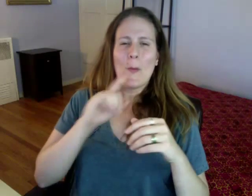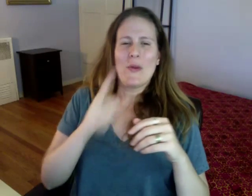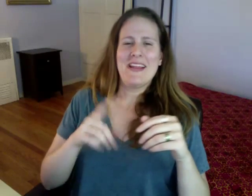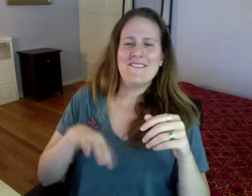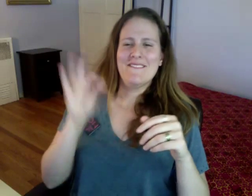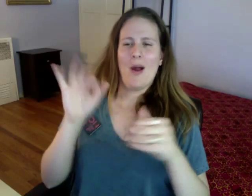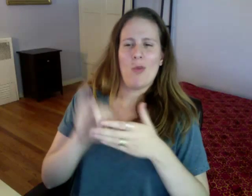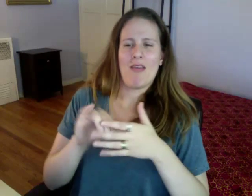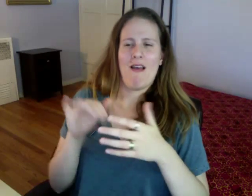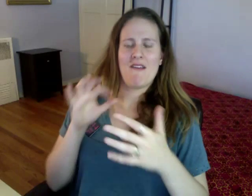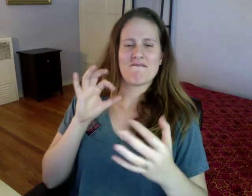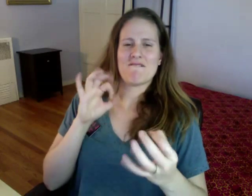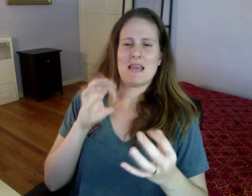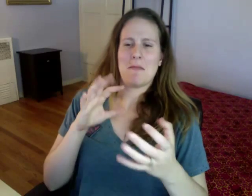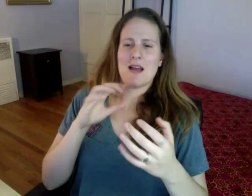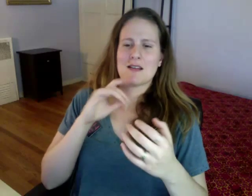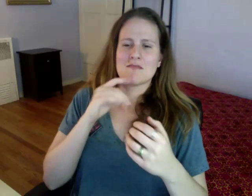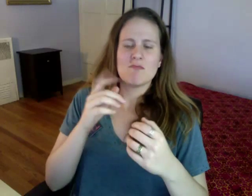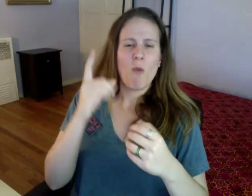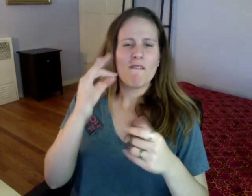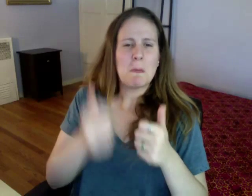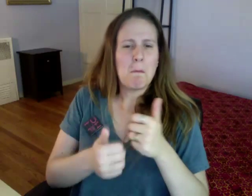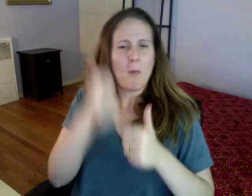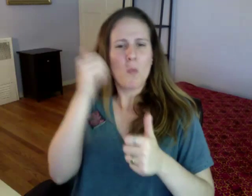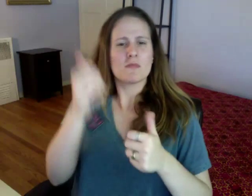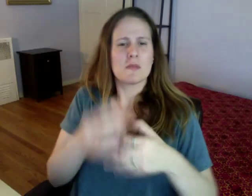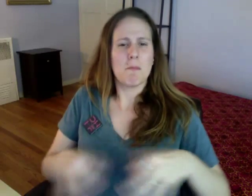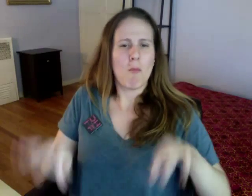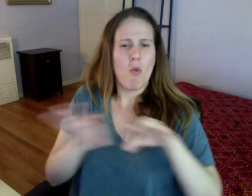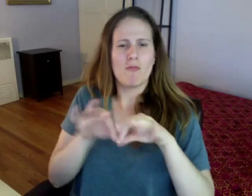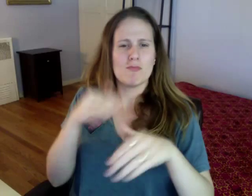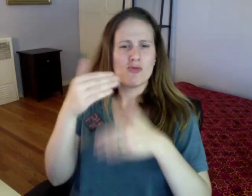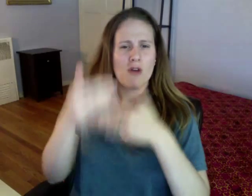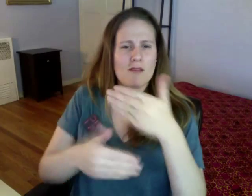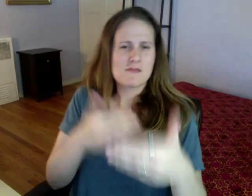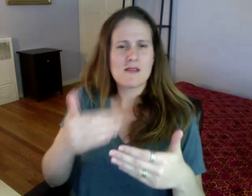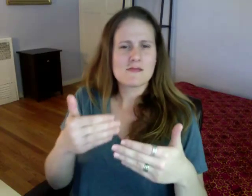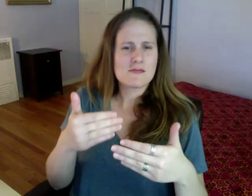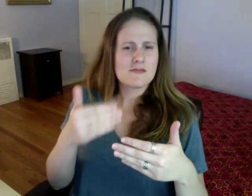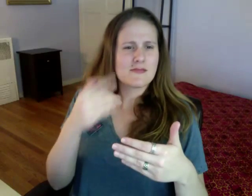I really found feedback to be one of the most important processes...